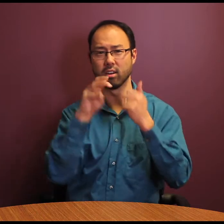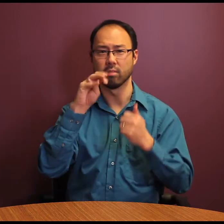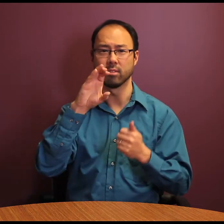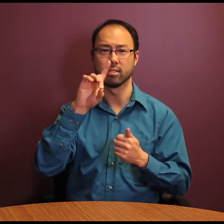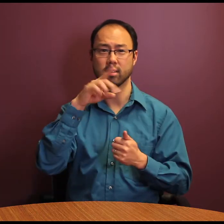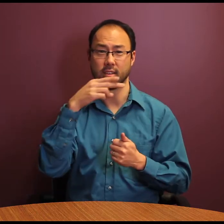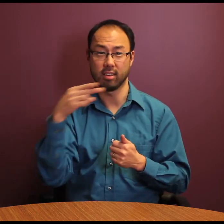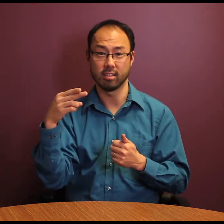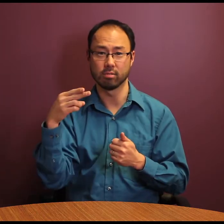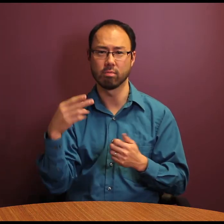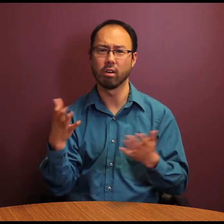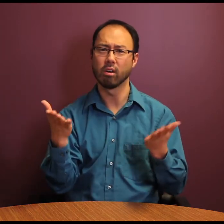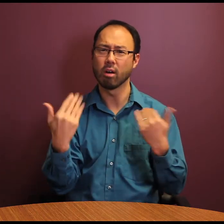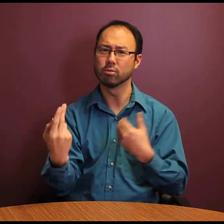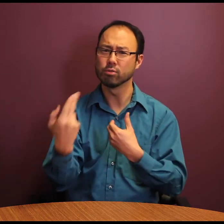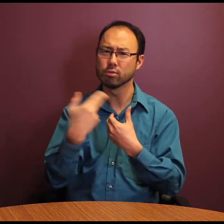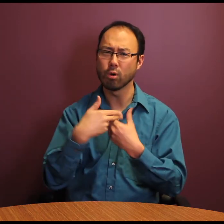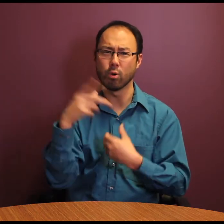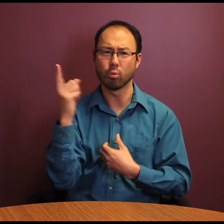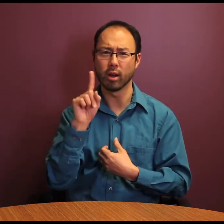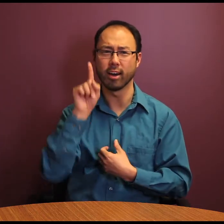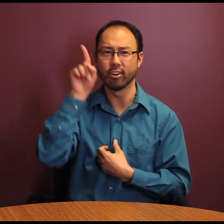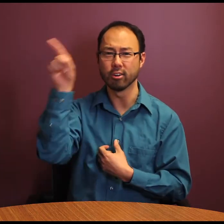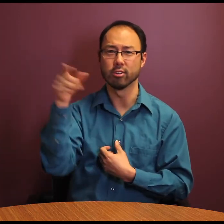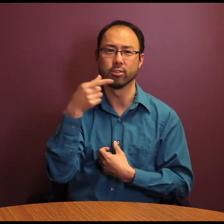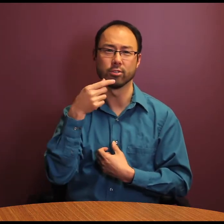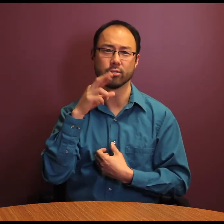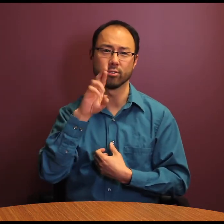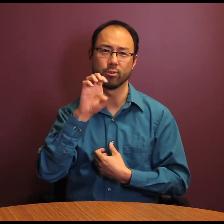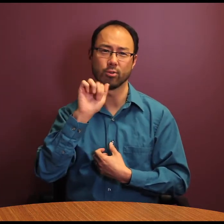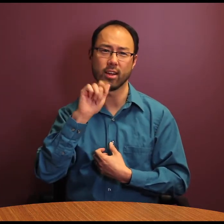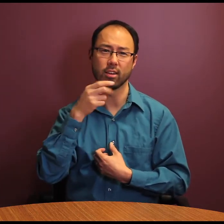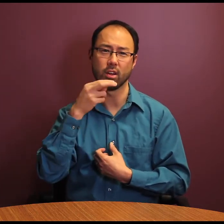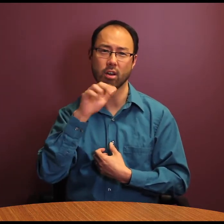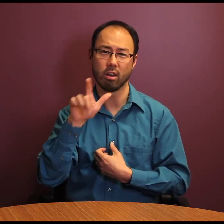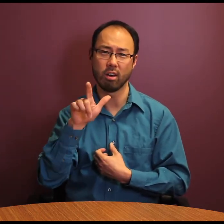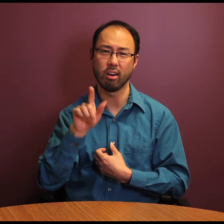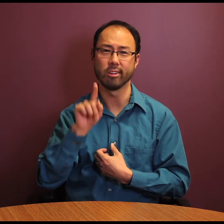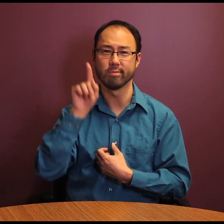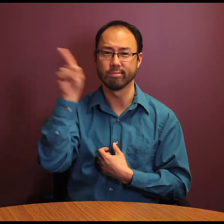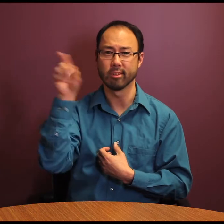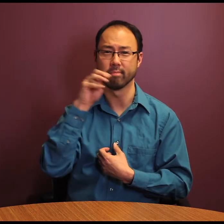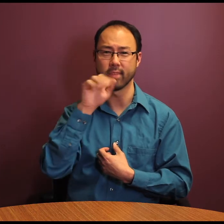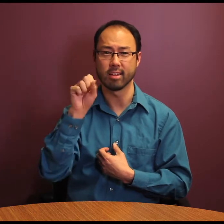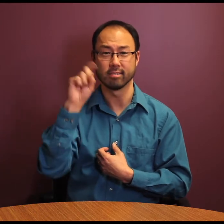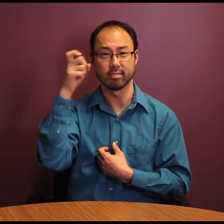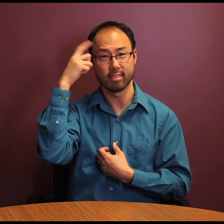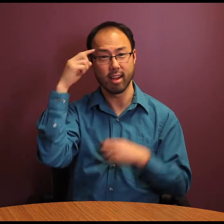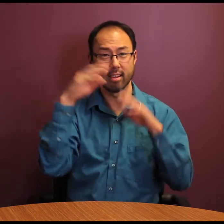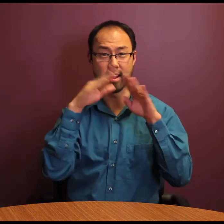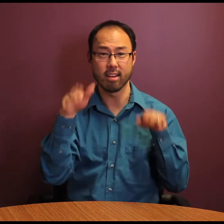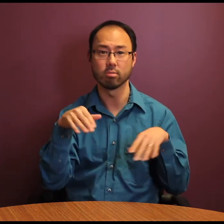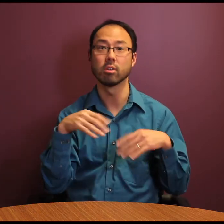for Deaf and Hard of Hearing.